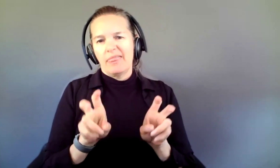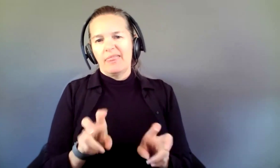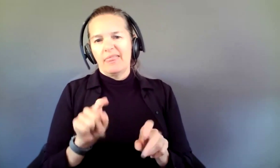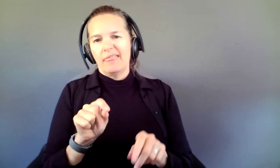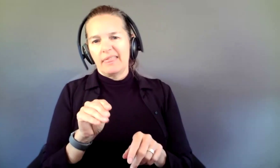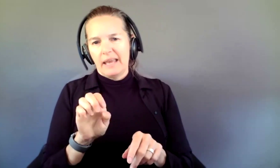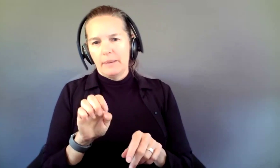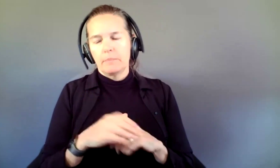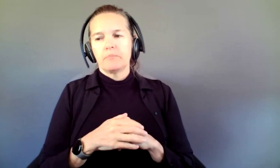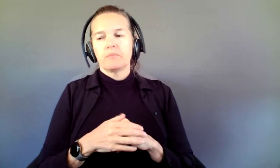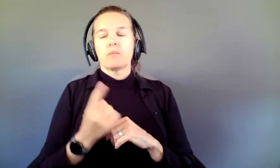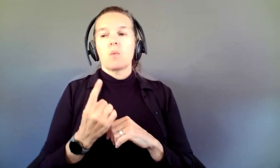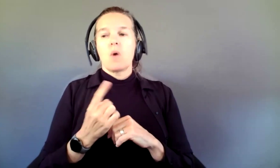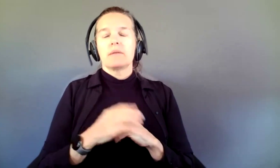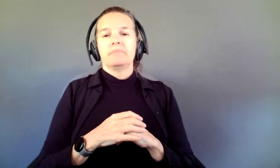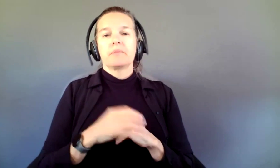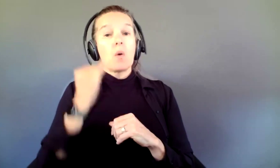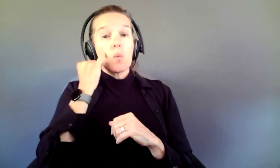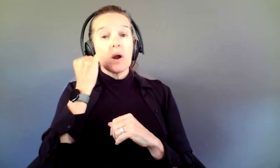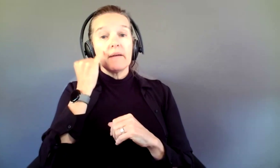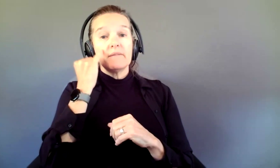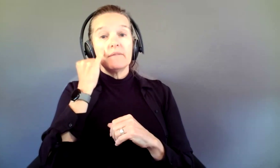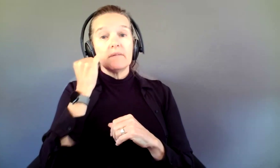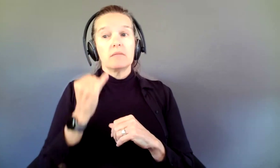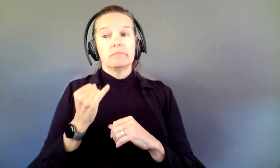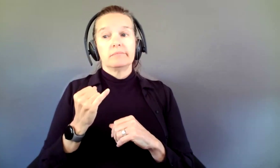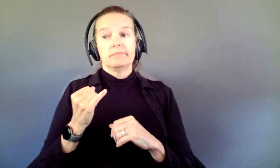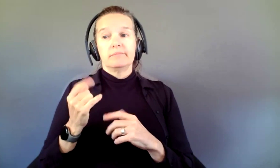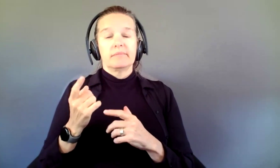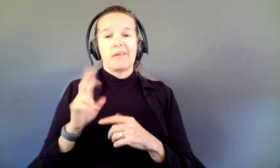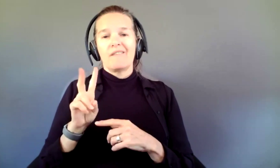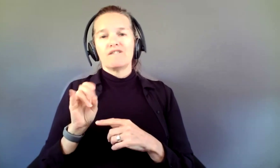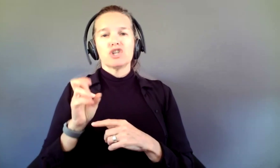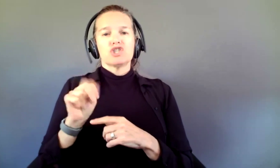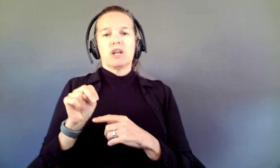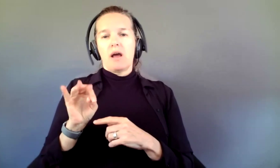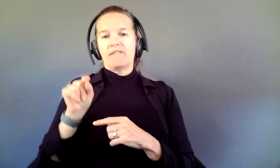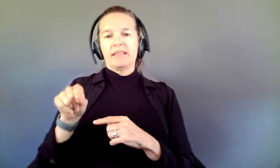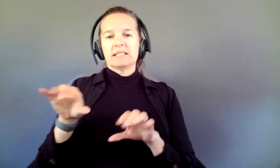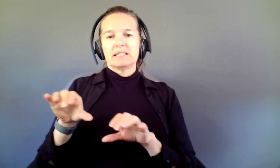which is around what if a version of this has been done before. What if I did a short version of it,